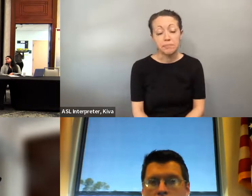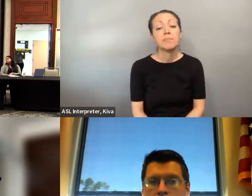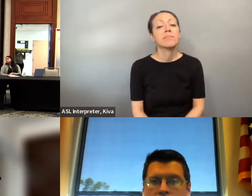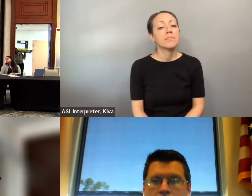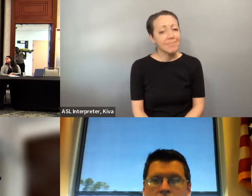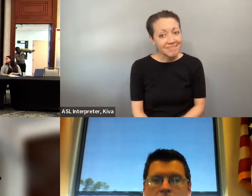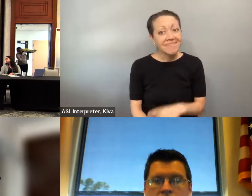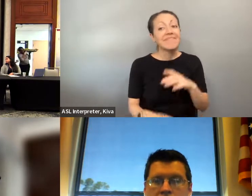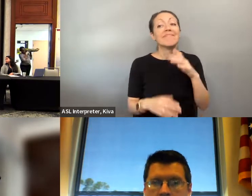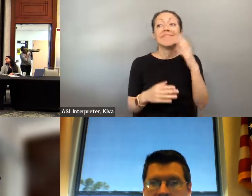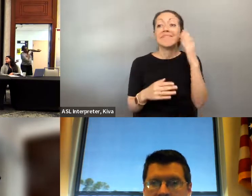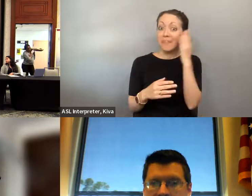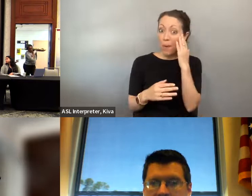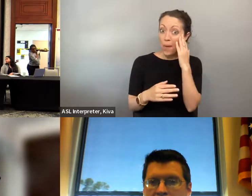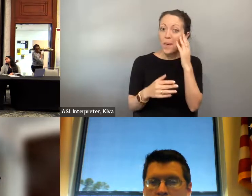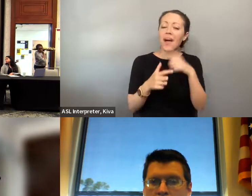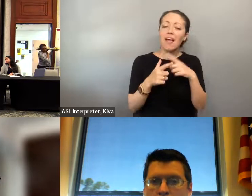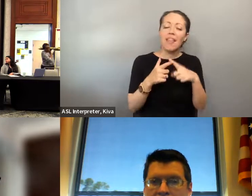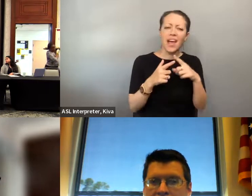able to arrange that, so that would be my first